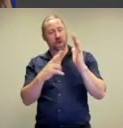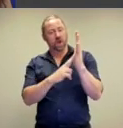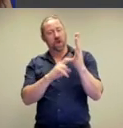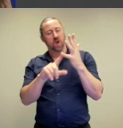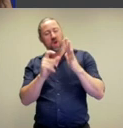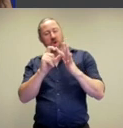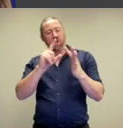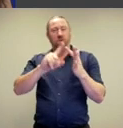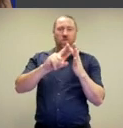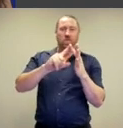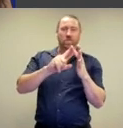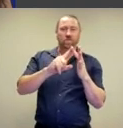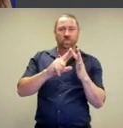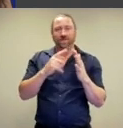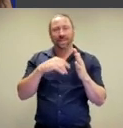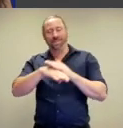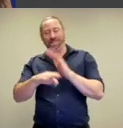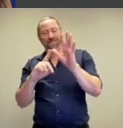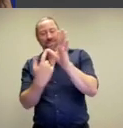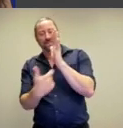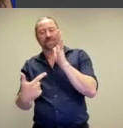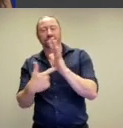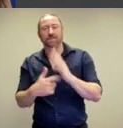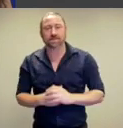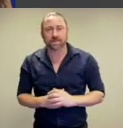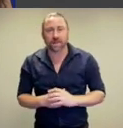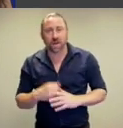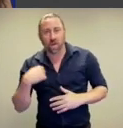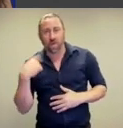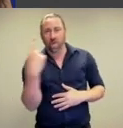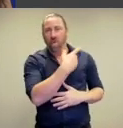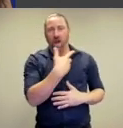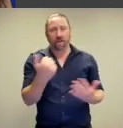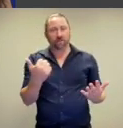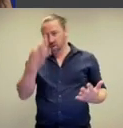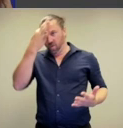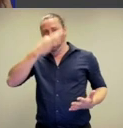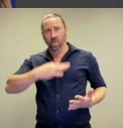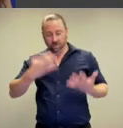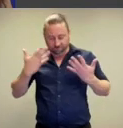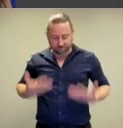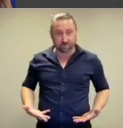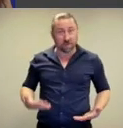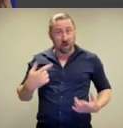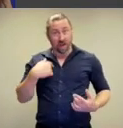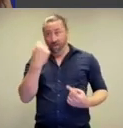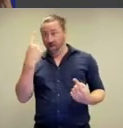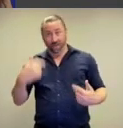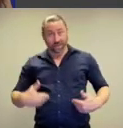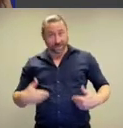we are talking about nudity in art. We